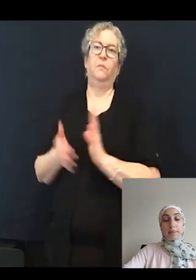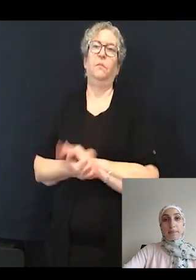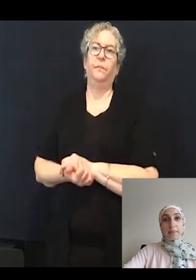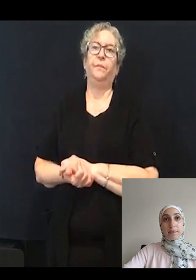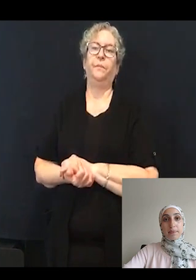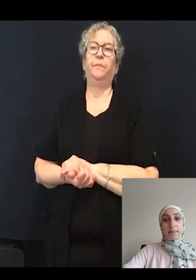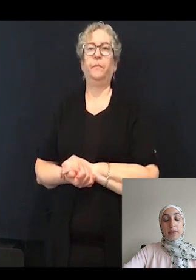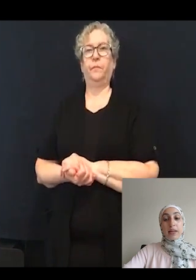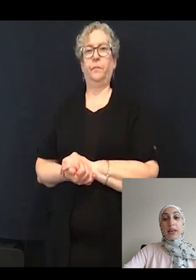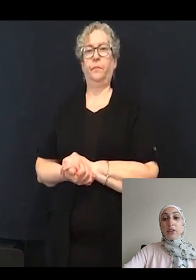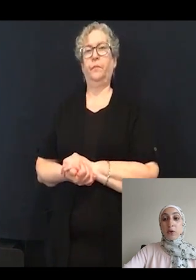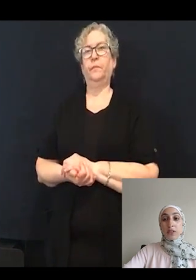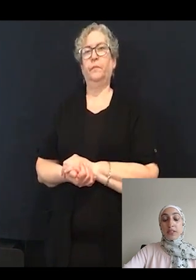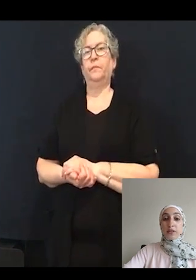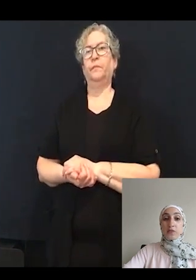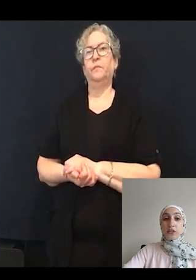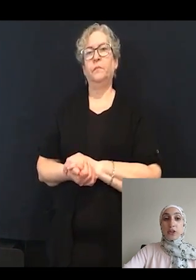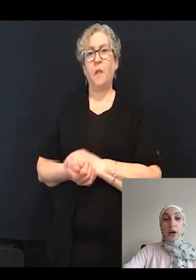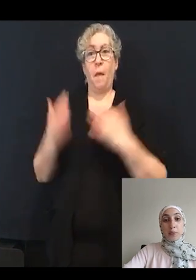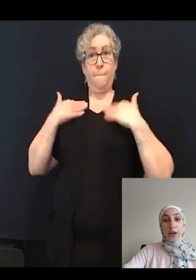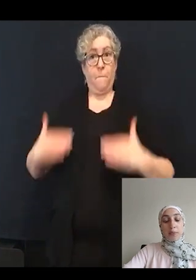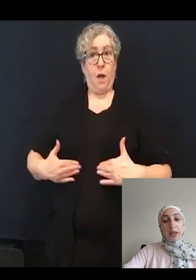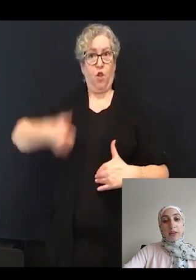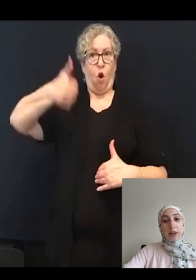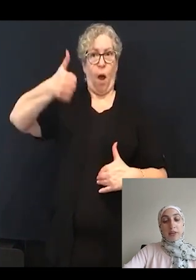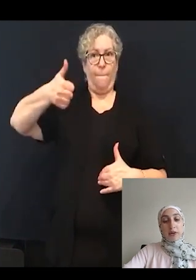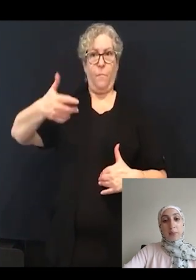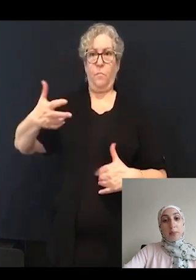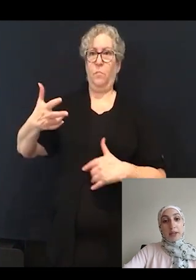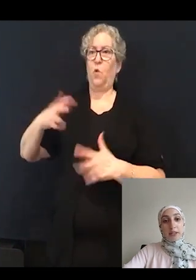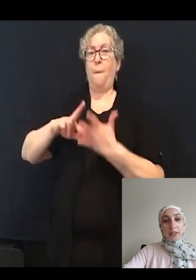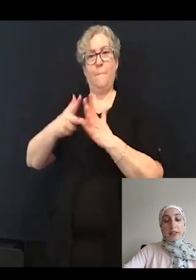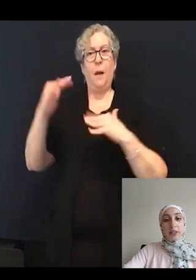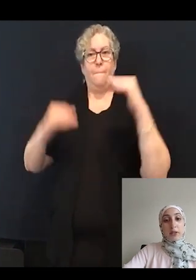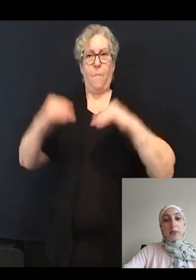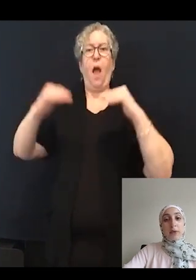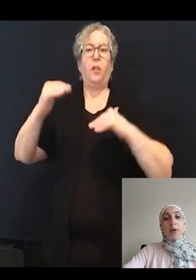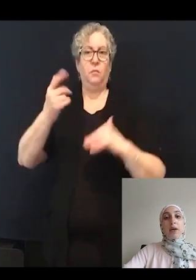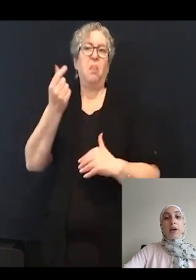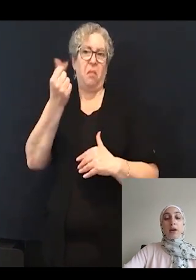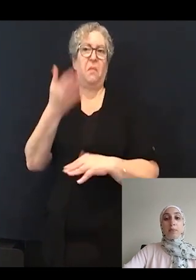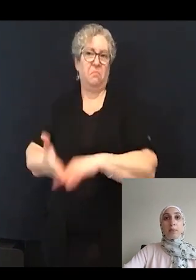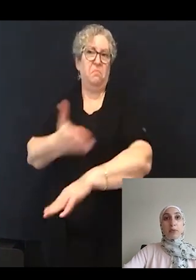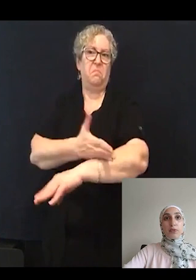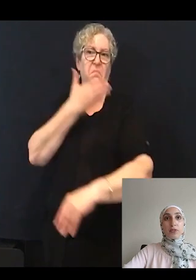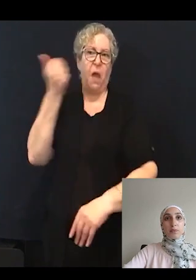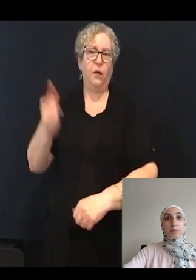And again, notice that the fish are upright meaning that their balance is a little bit improved.